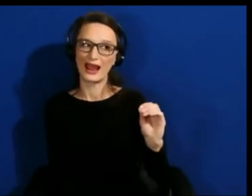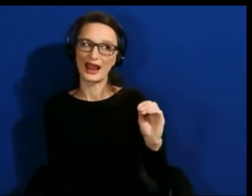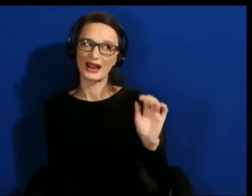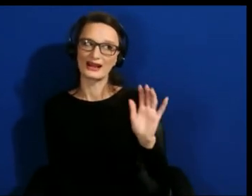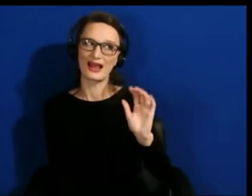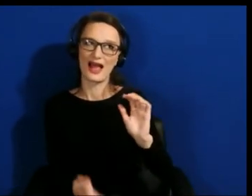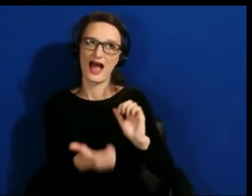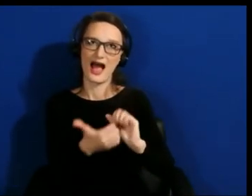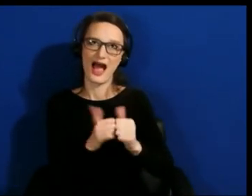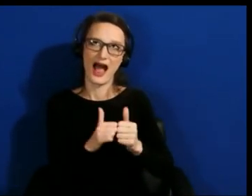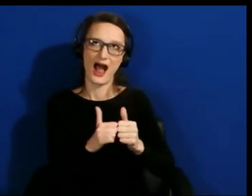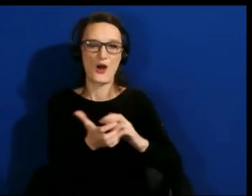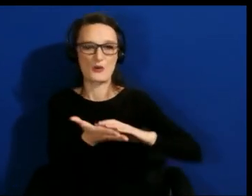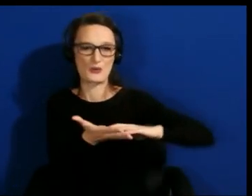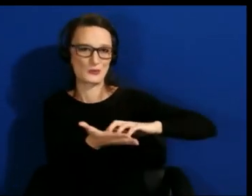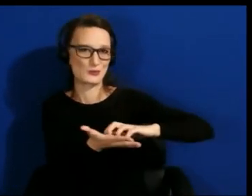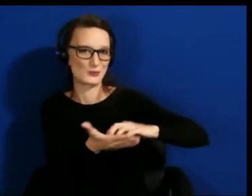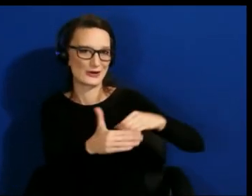really is showcased.